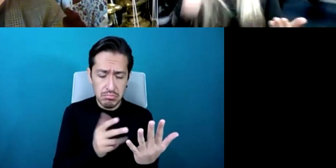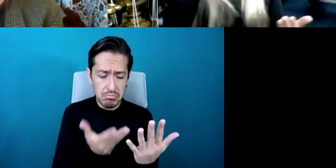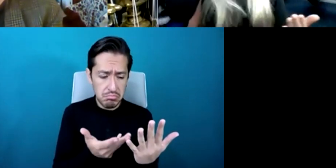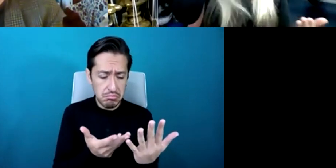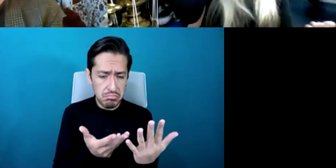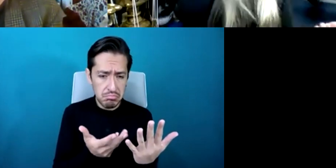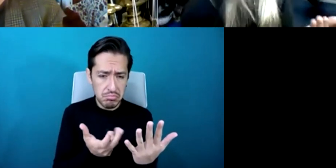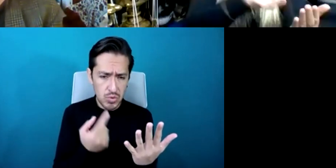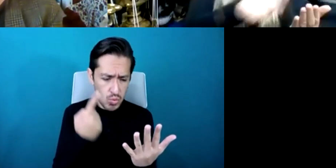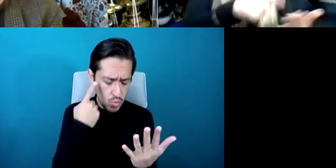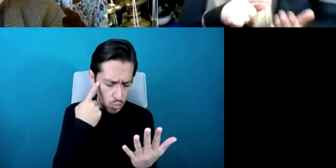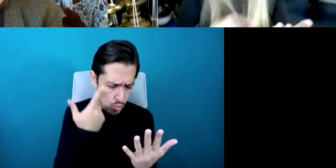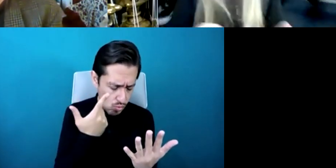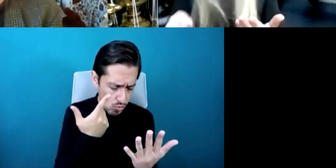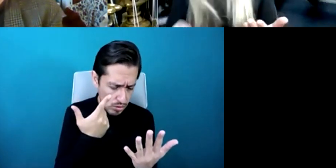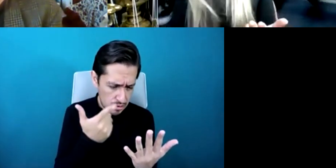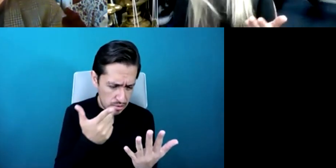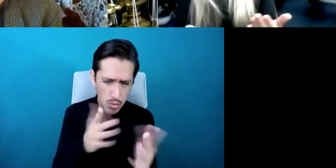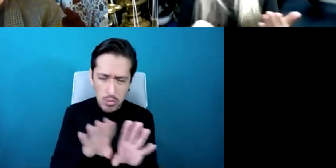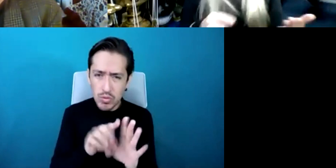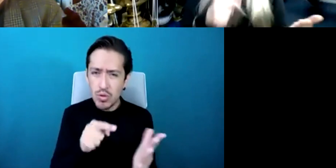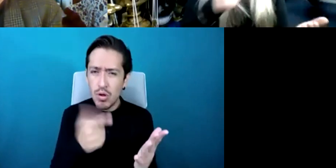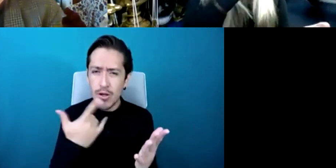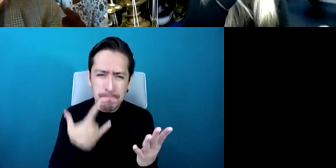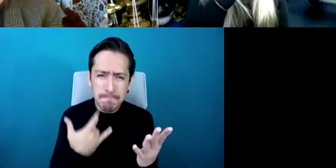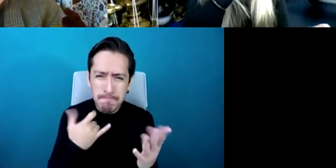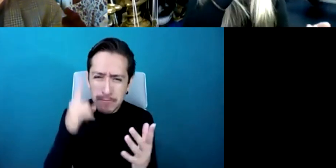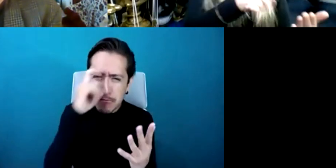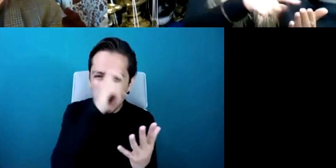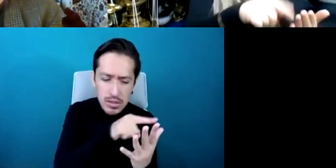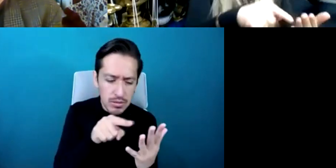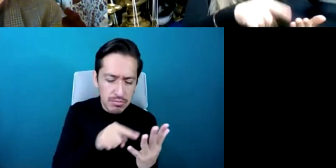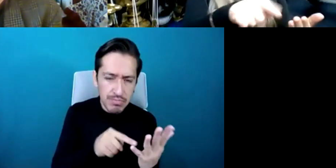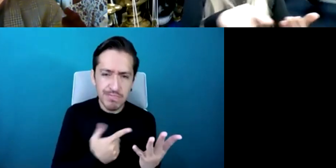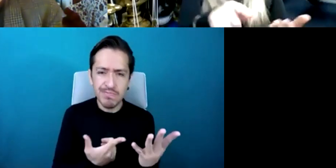oh, where are all the difficult parts in this piece and oh you know oh that looks a bit difficult